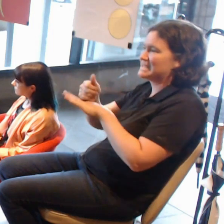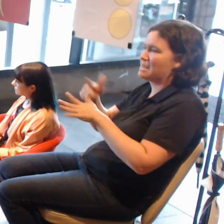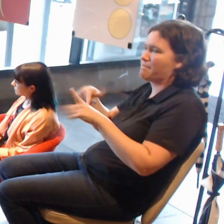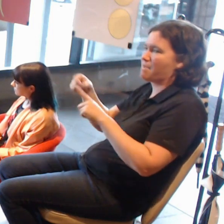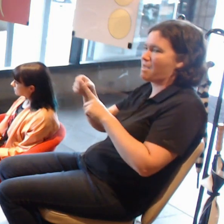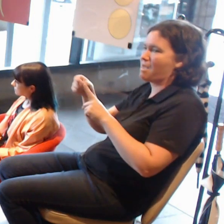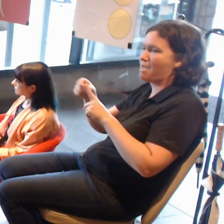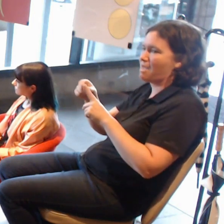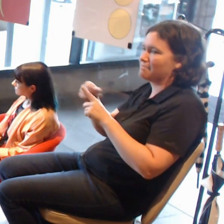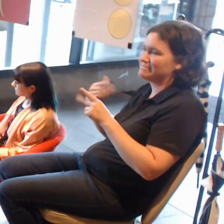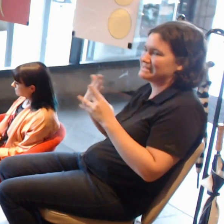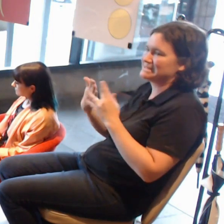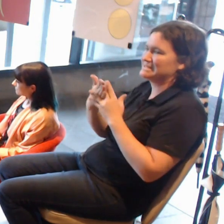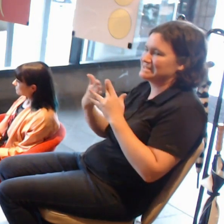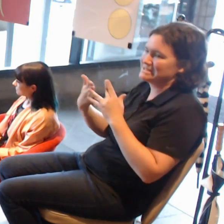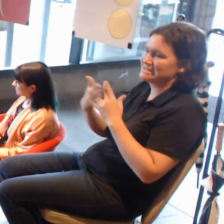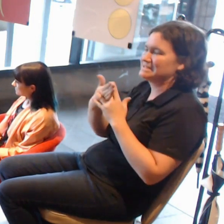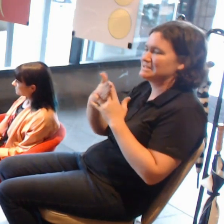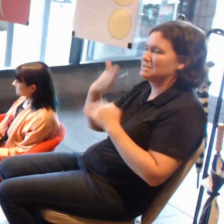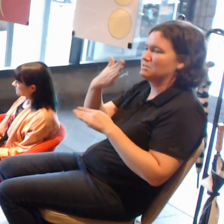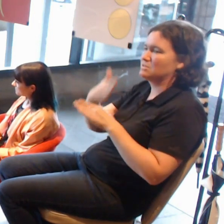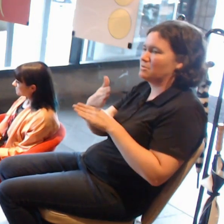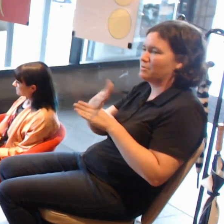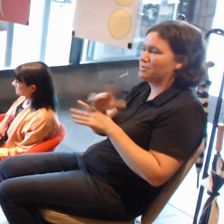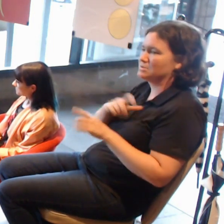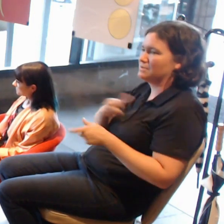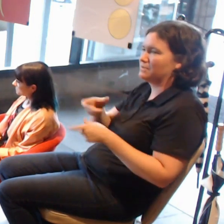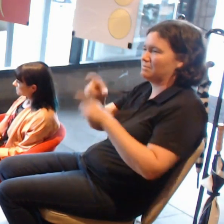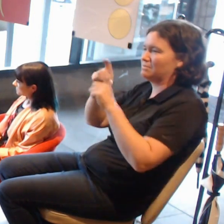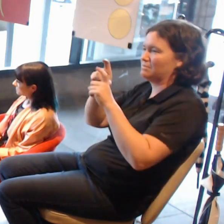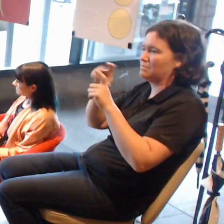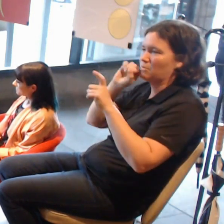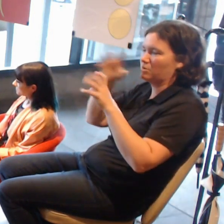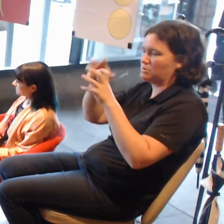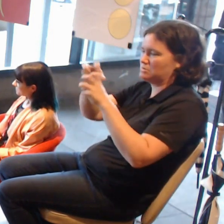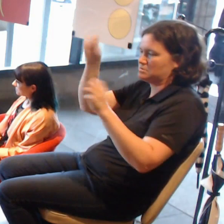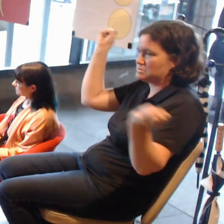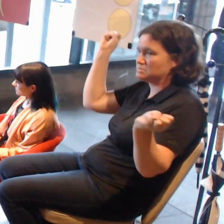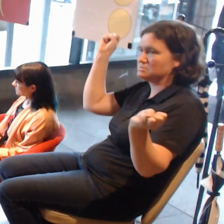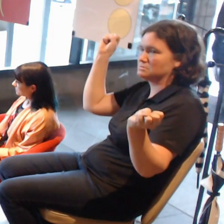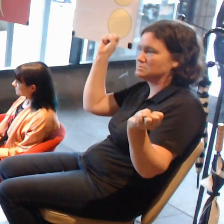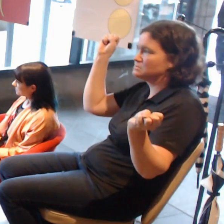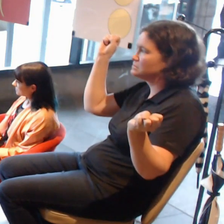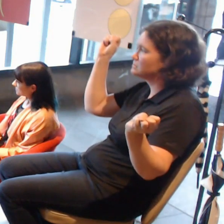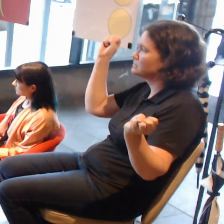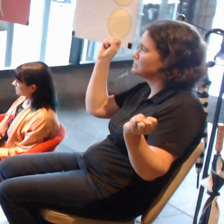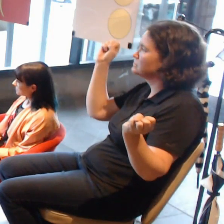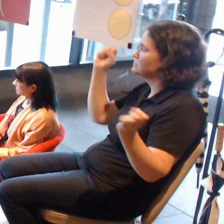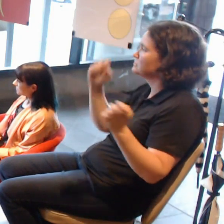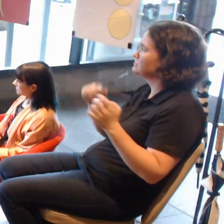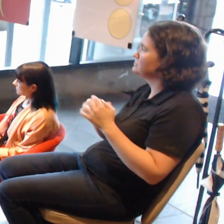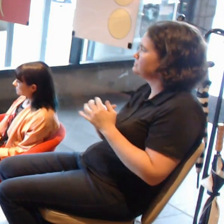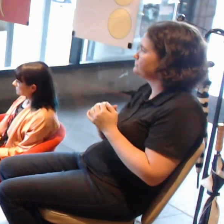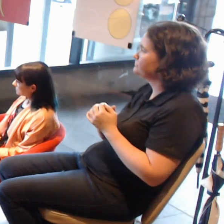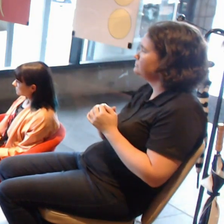if you hold up your camera, the whole thing gets torn apart and creates their own work. So there's that question.